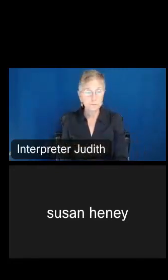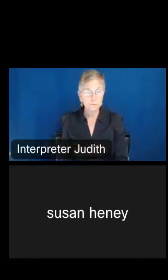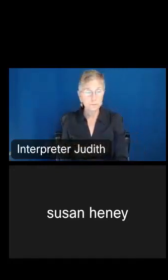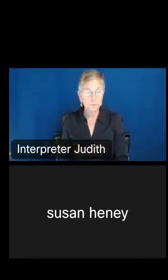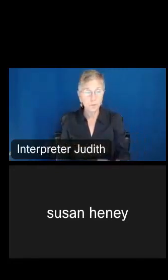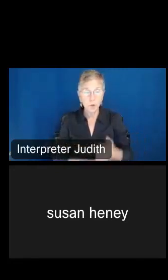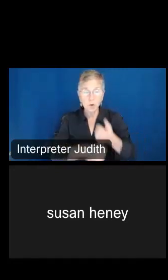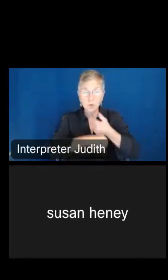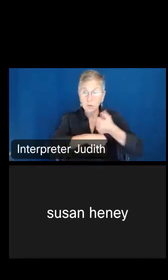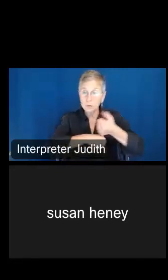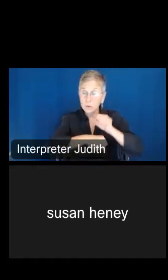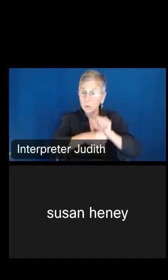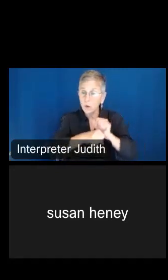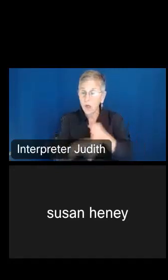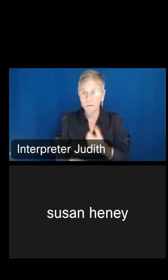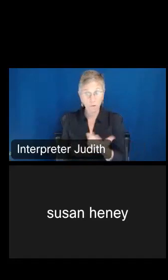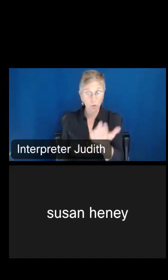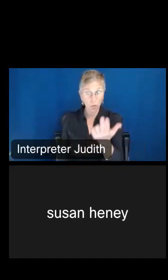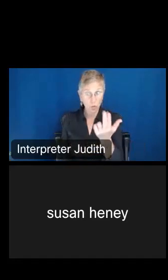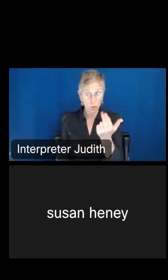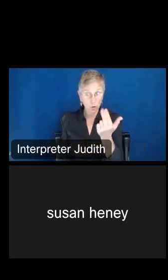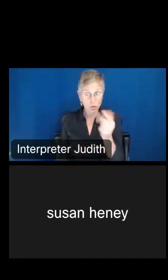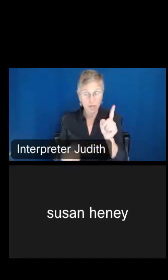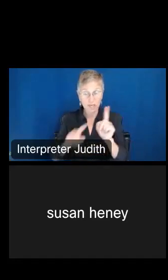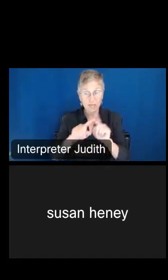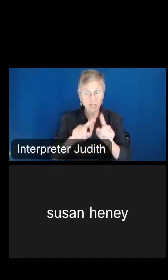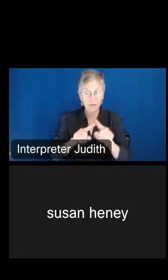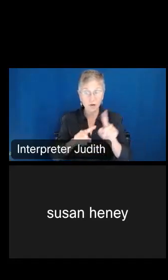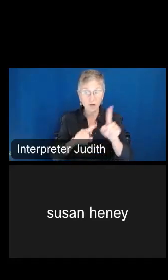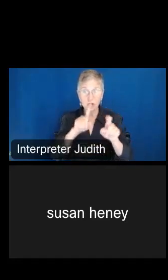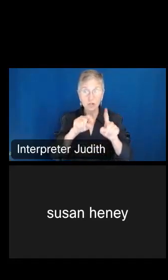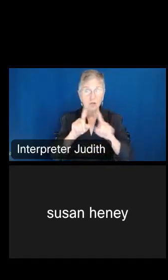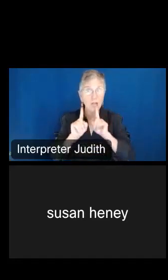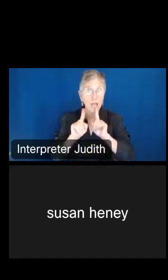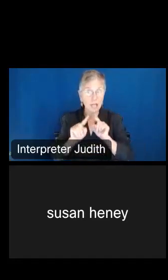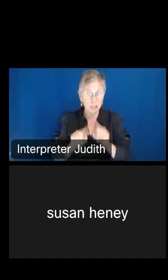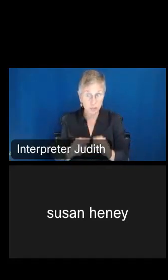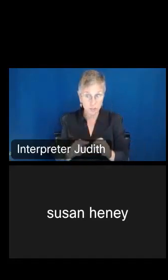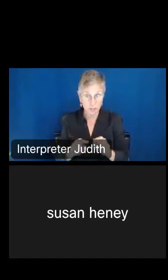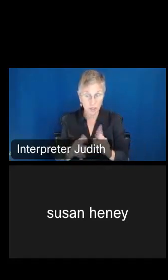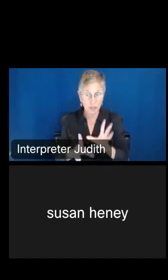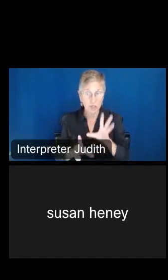to work. There are 13 survey answers for this question. And that includes many ways of getting